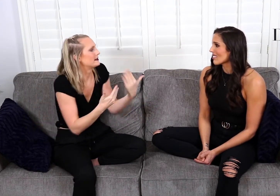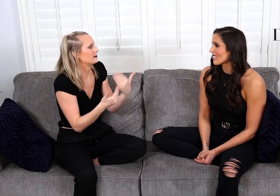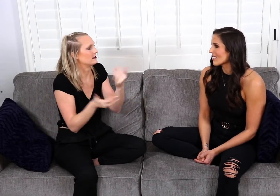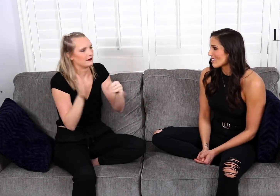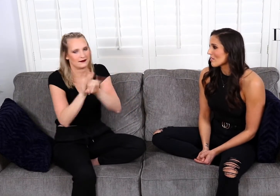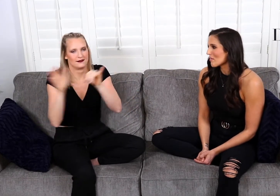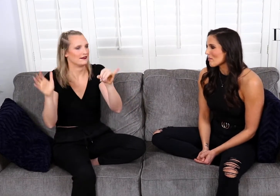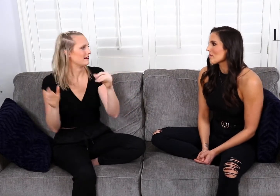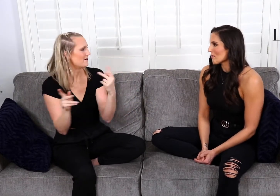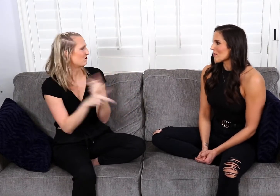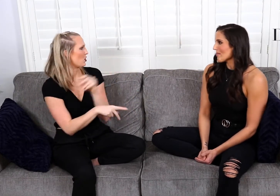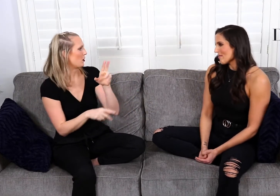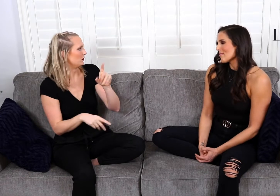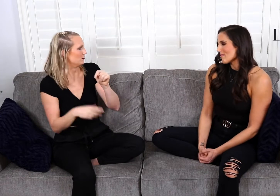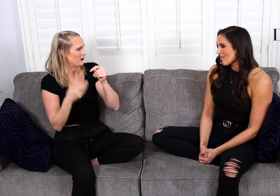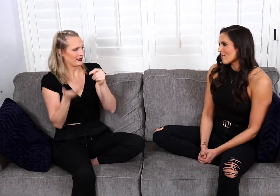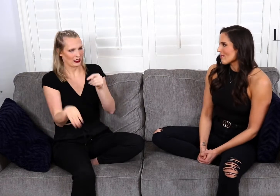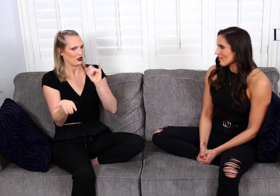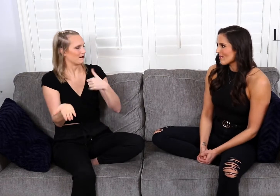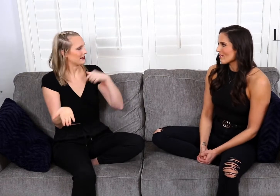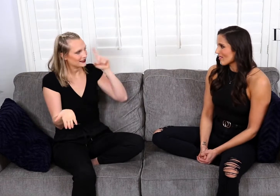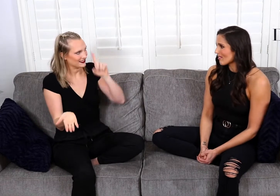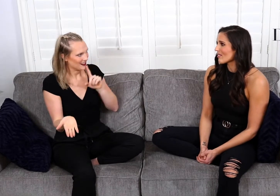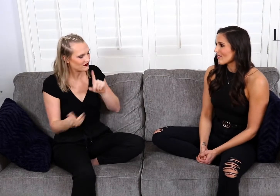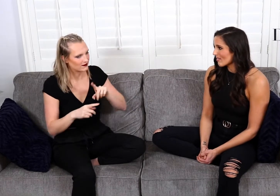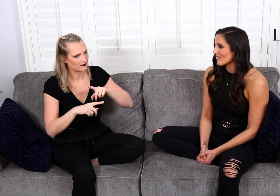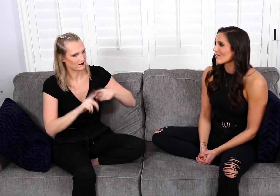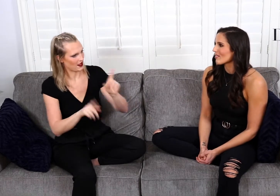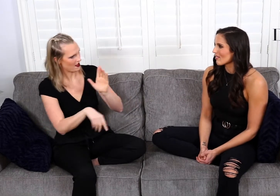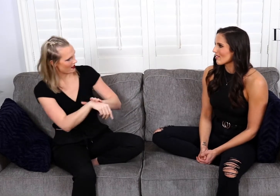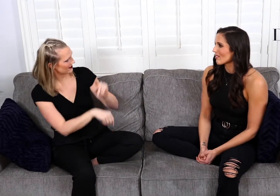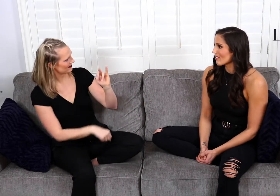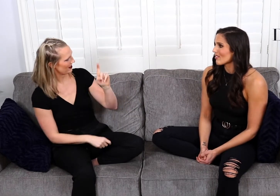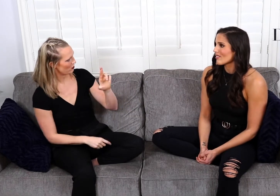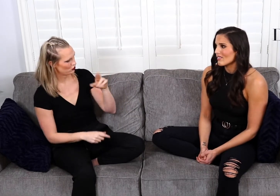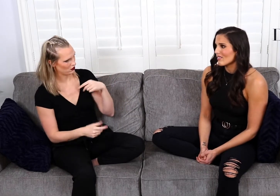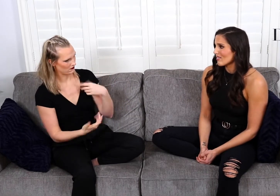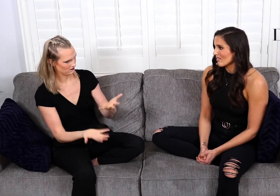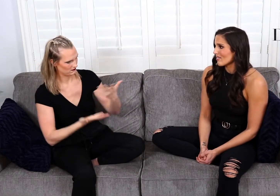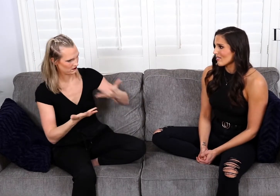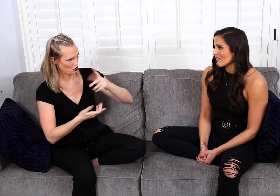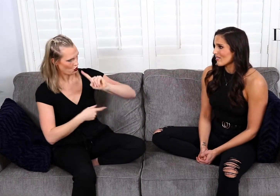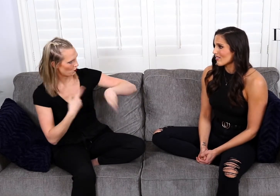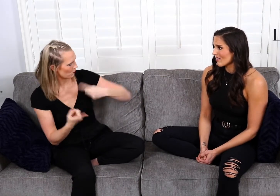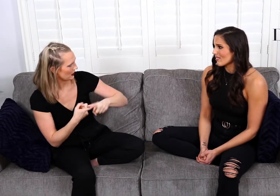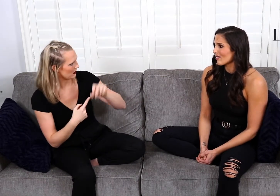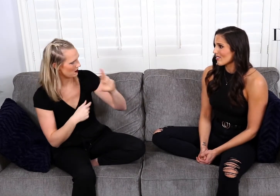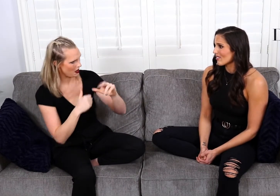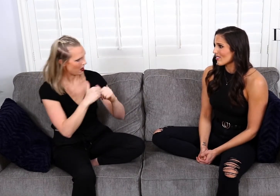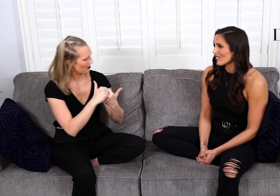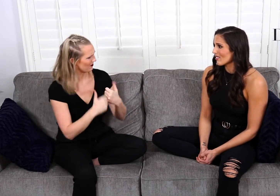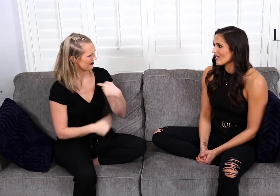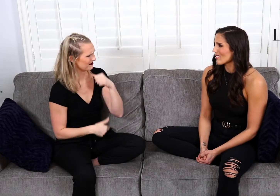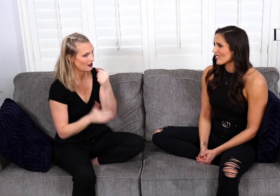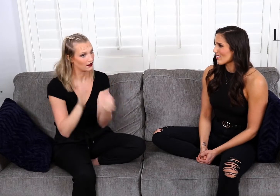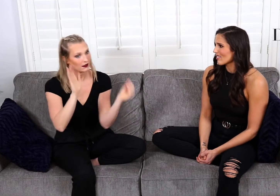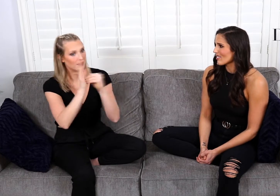clearly they can identify right then and there that I'm Deaf. But on Tinder, When's the right time? Or how?